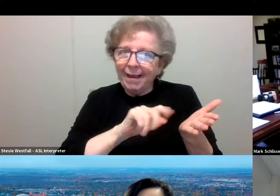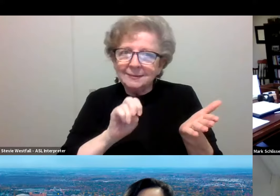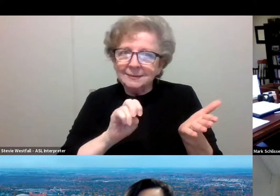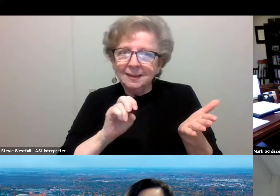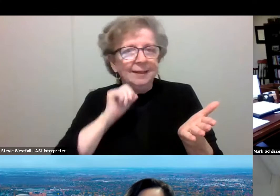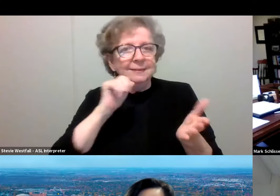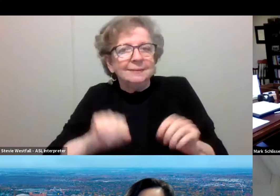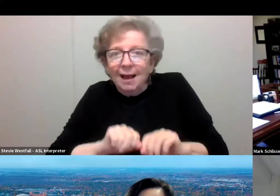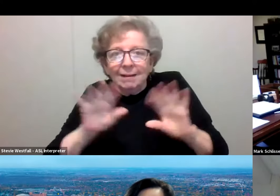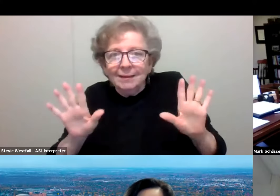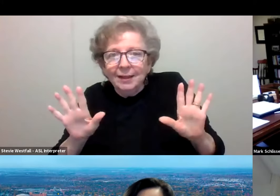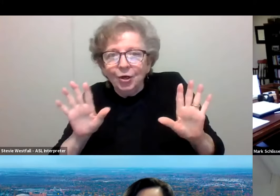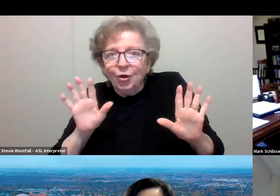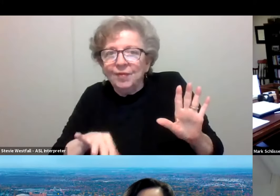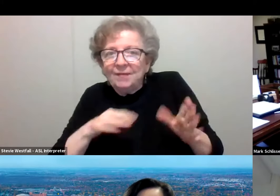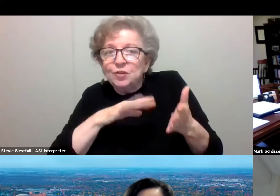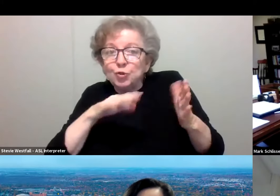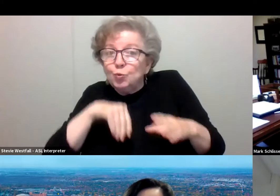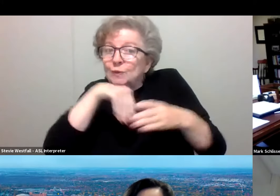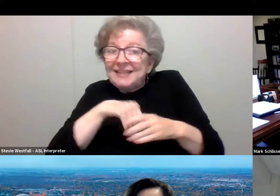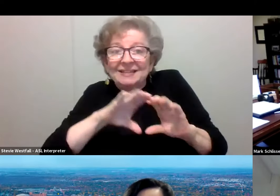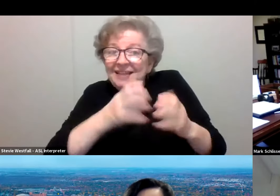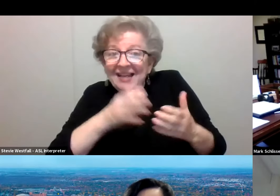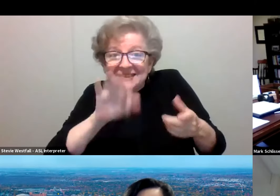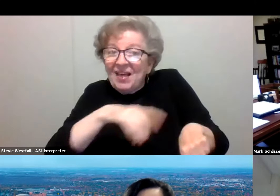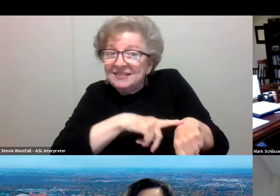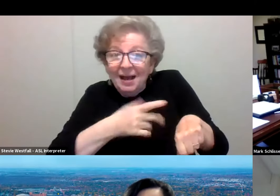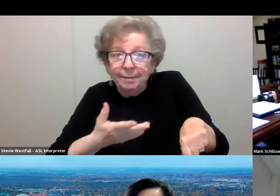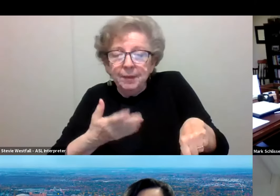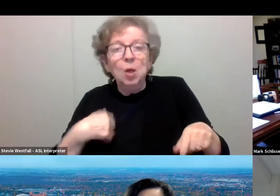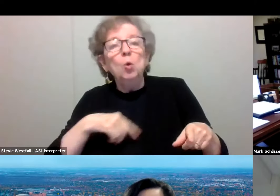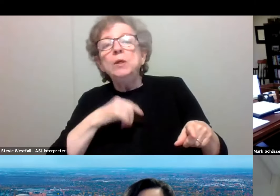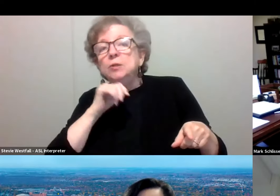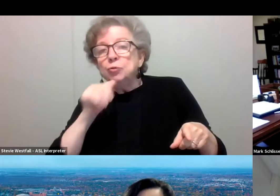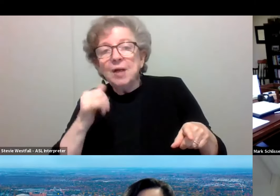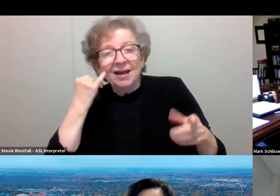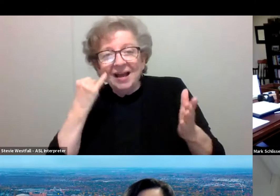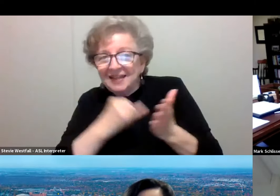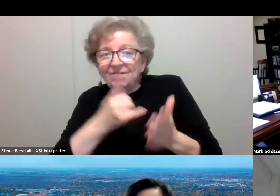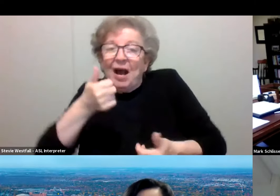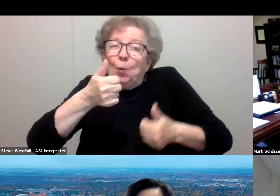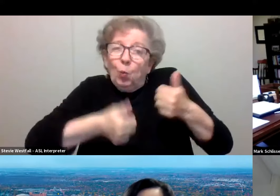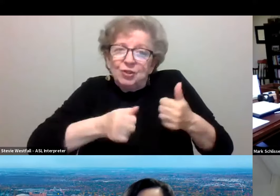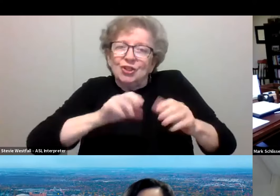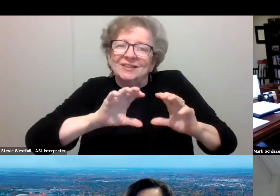that the student was in the class during those times, and we don't identify exactly which class, at which time, and which student.